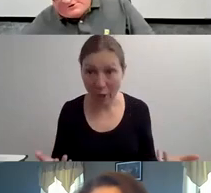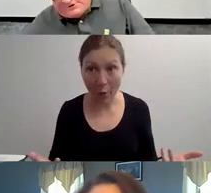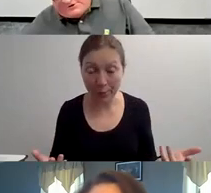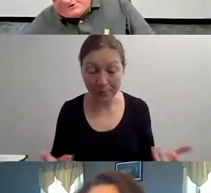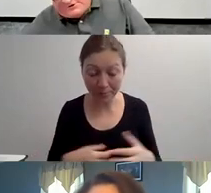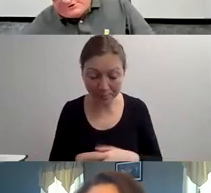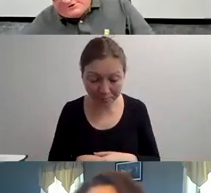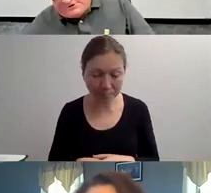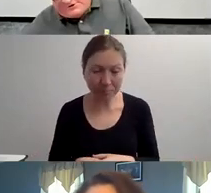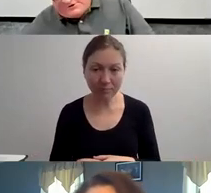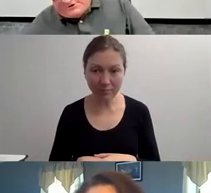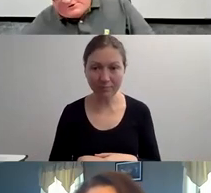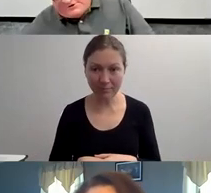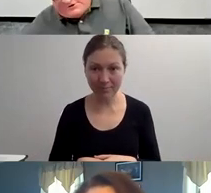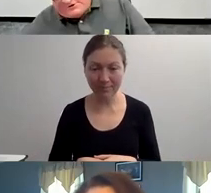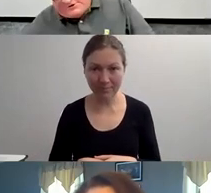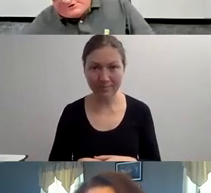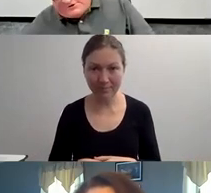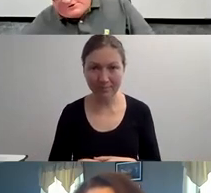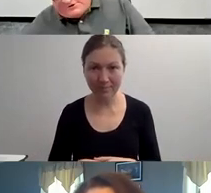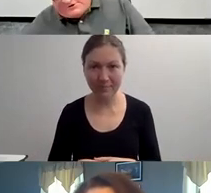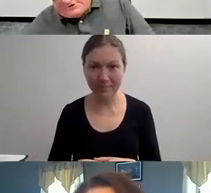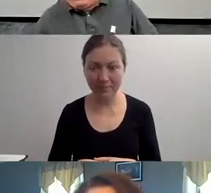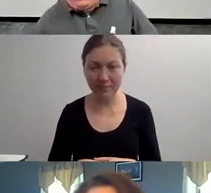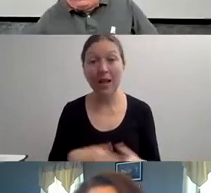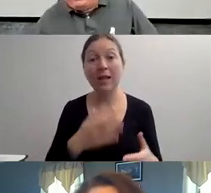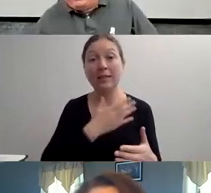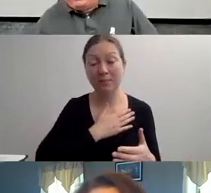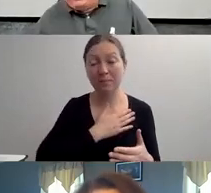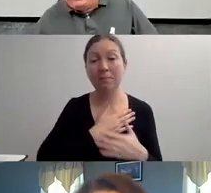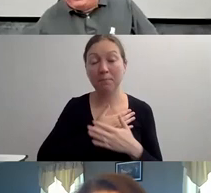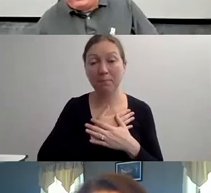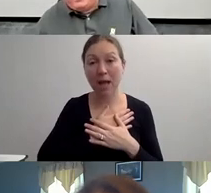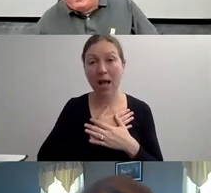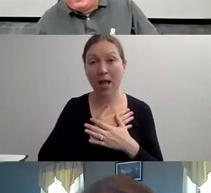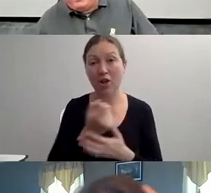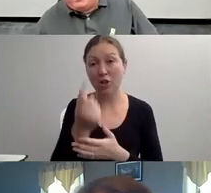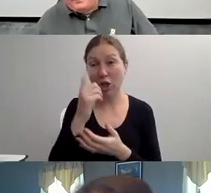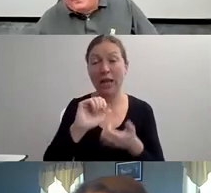A LOT OF RULES APPLY TO EVERYBODY EXCEPT FOR DISABILITY.